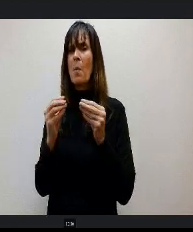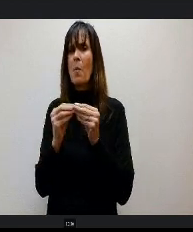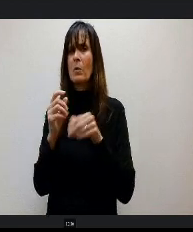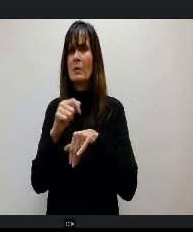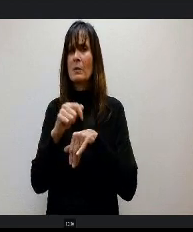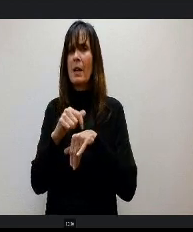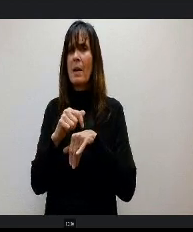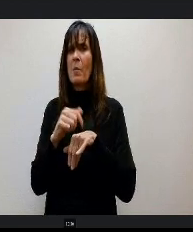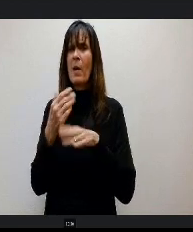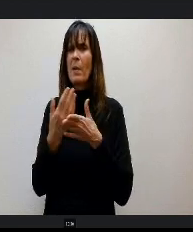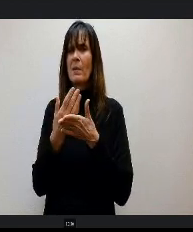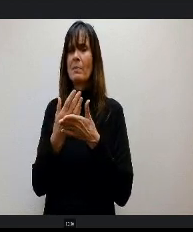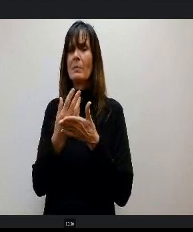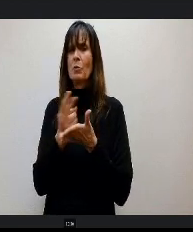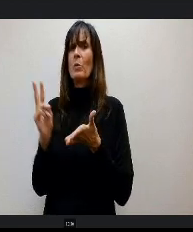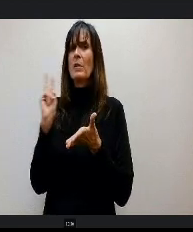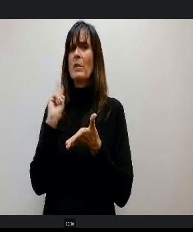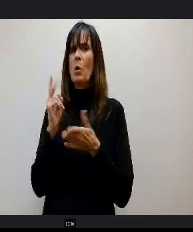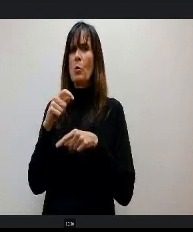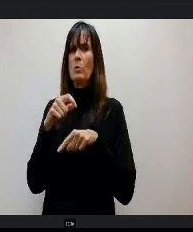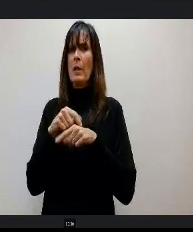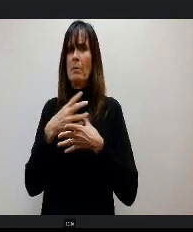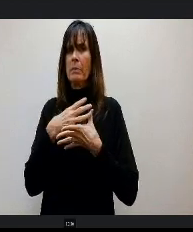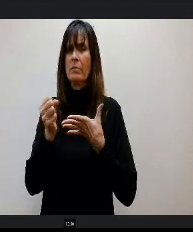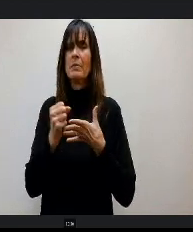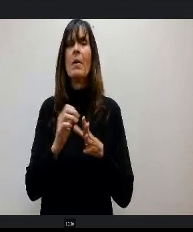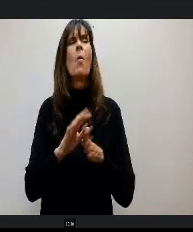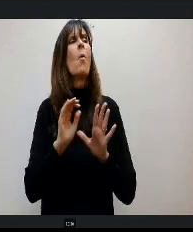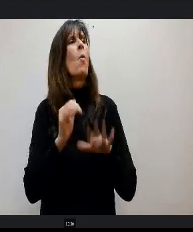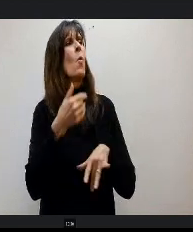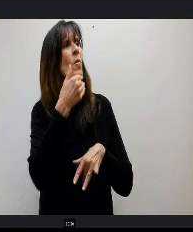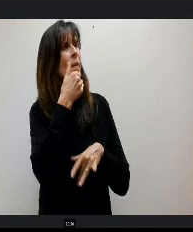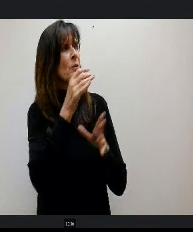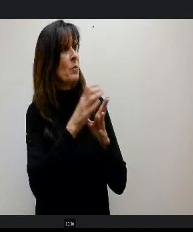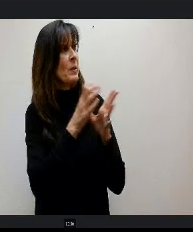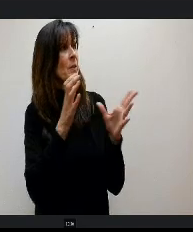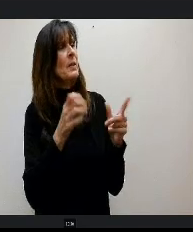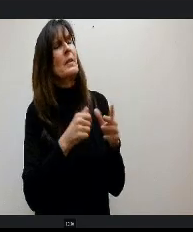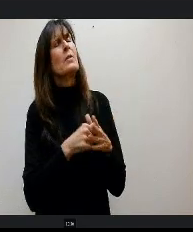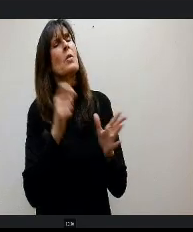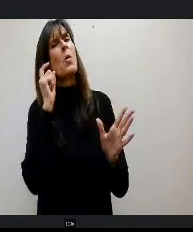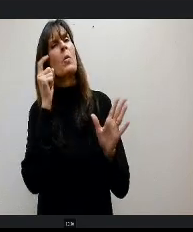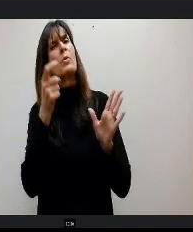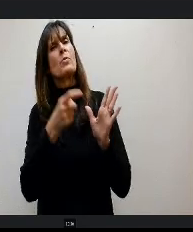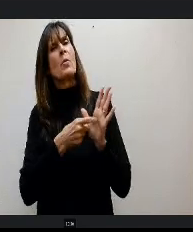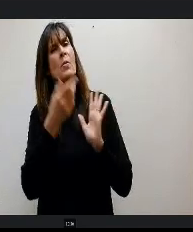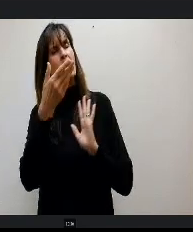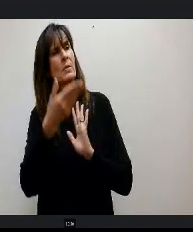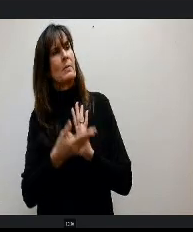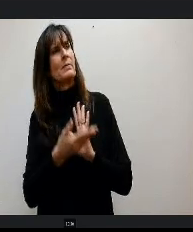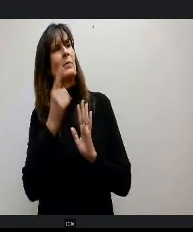our time. All right. Well, thank you so much. So what you see in front of you is really a summary